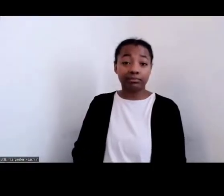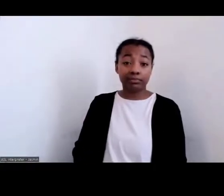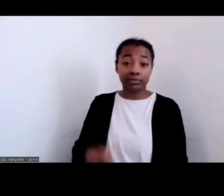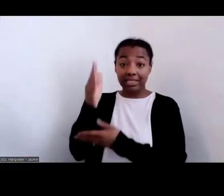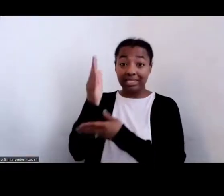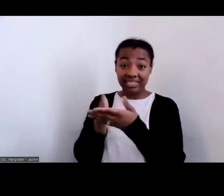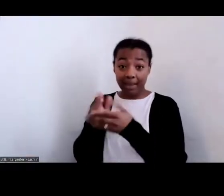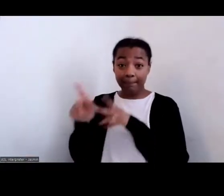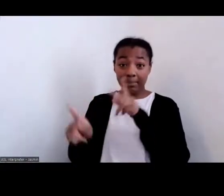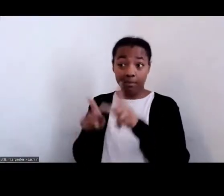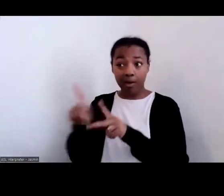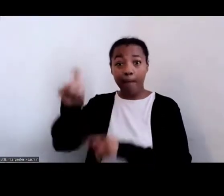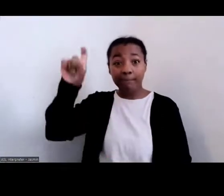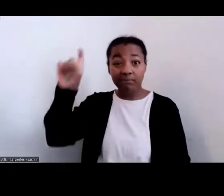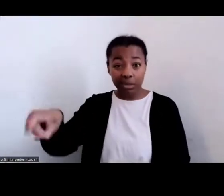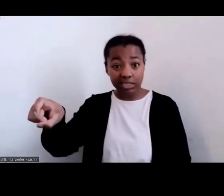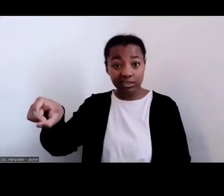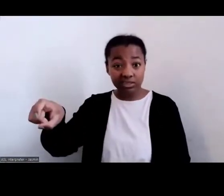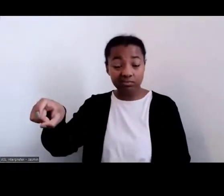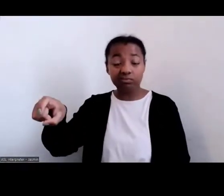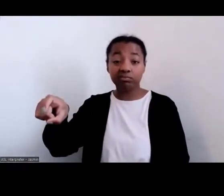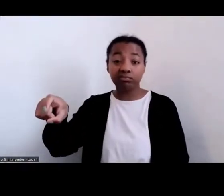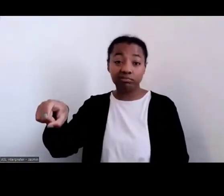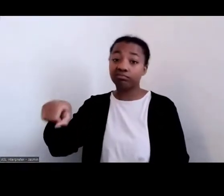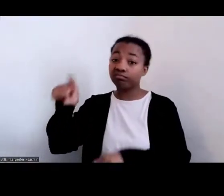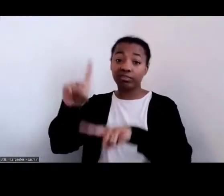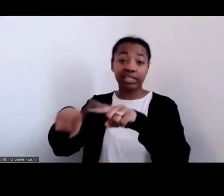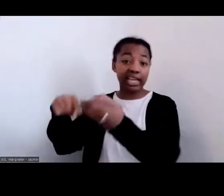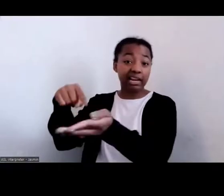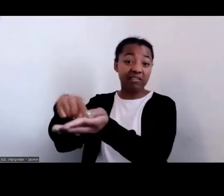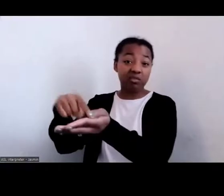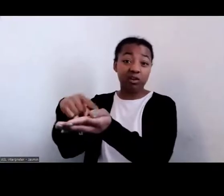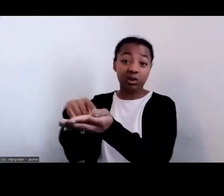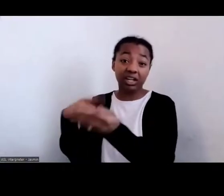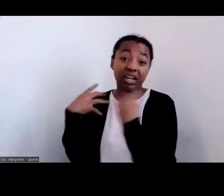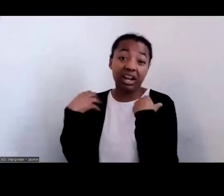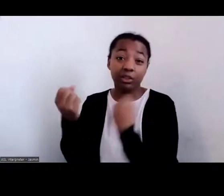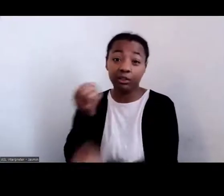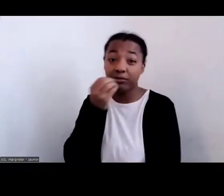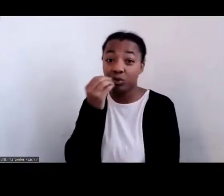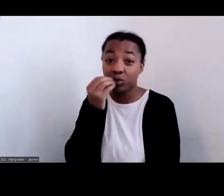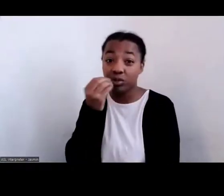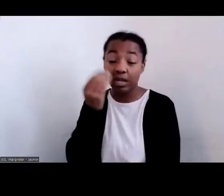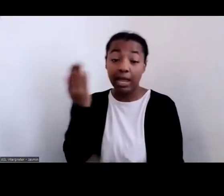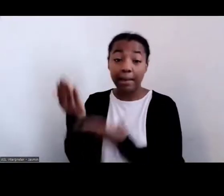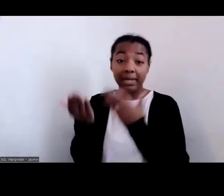sleep, whether it's a car under a bridge, whether they're moving